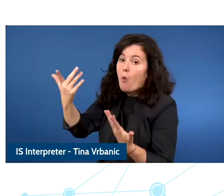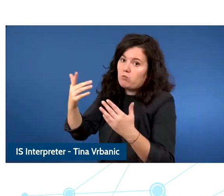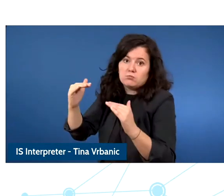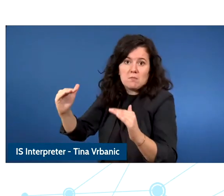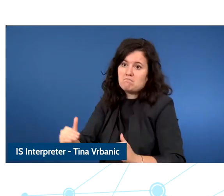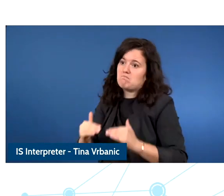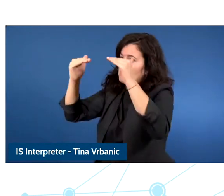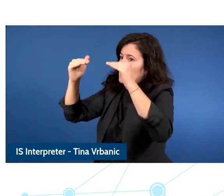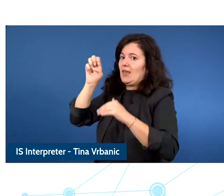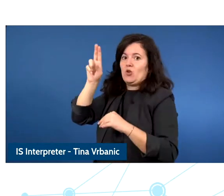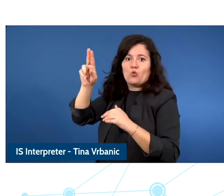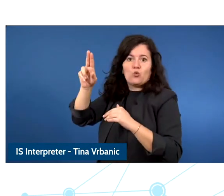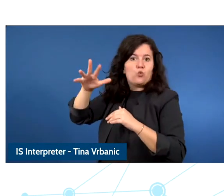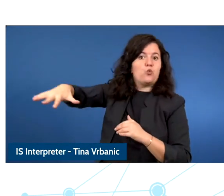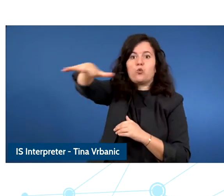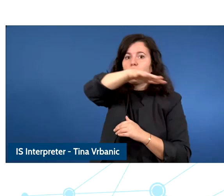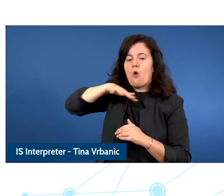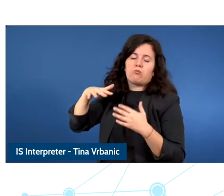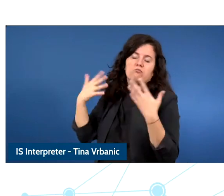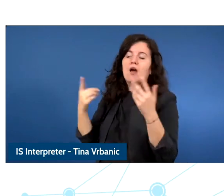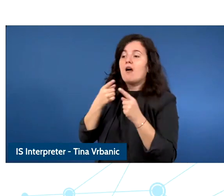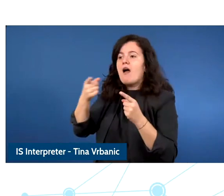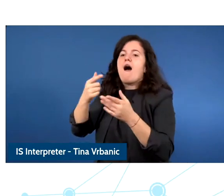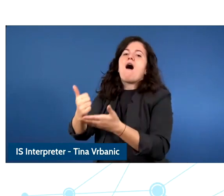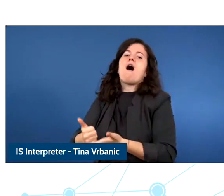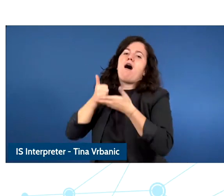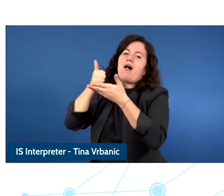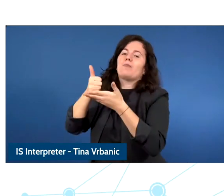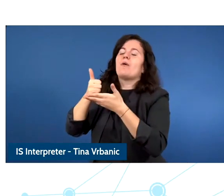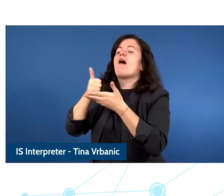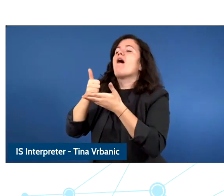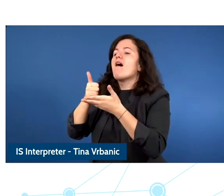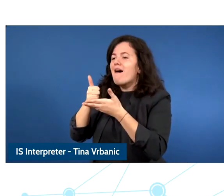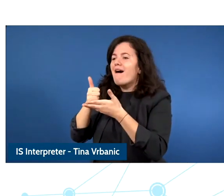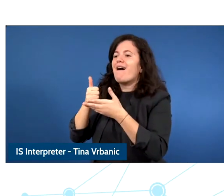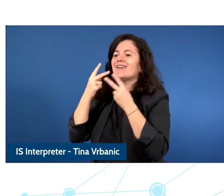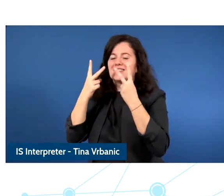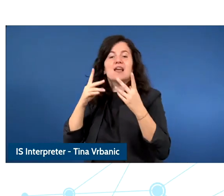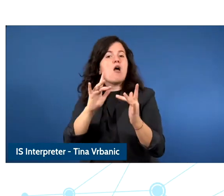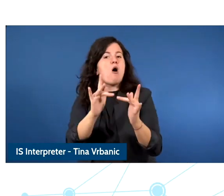technology will not have an unwanted affect.